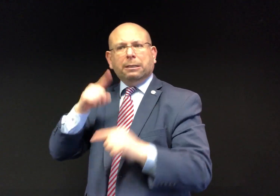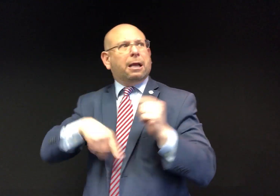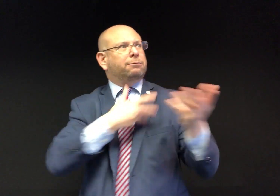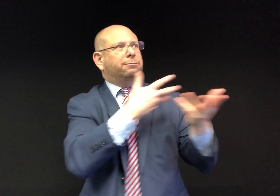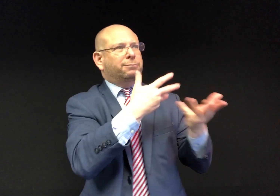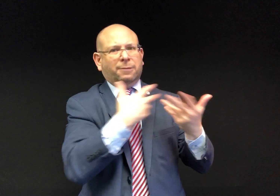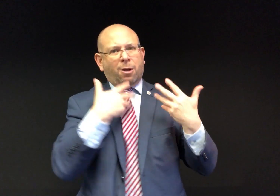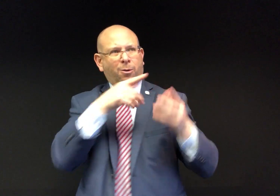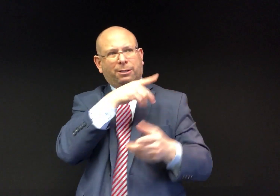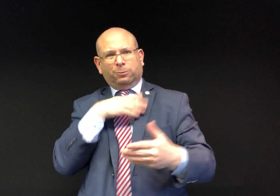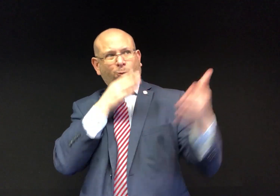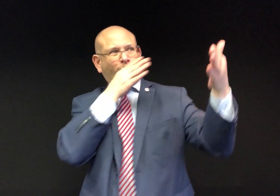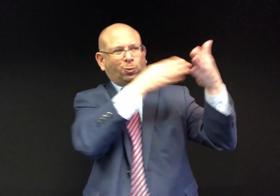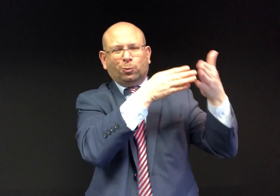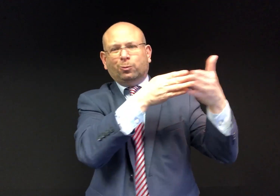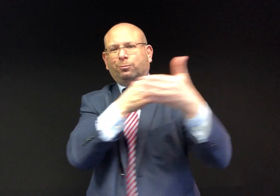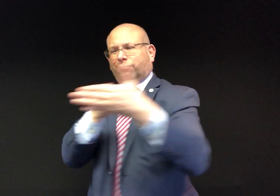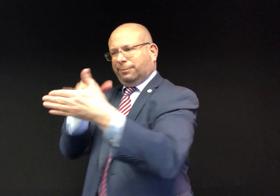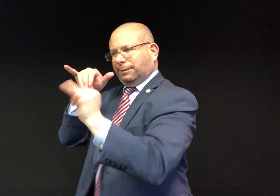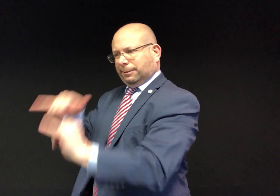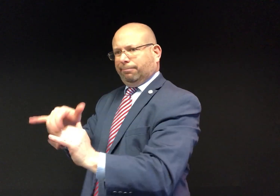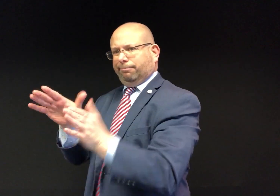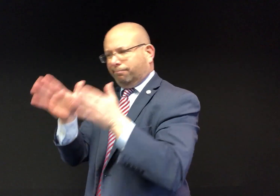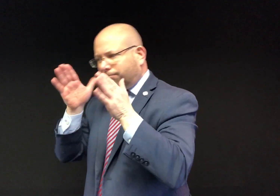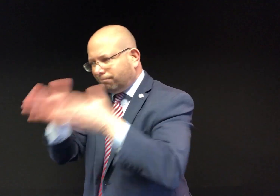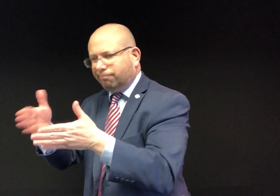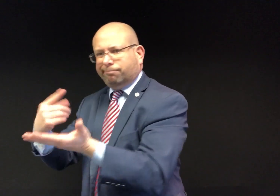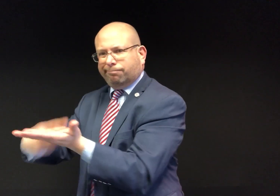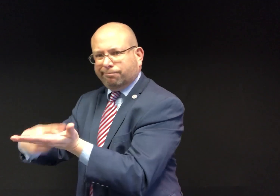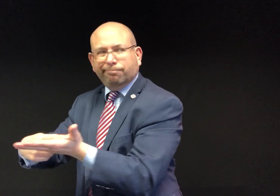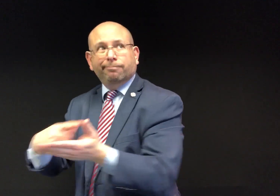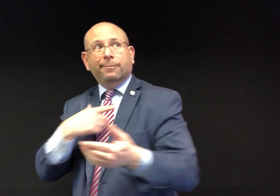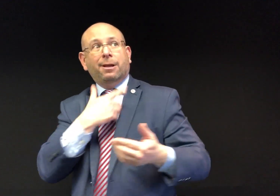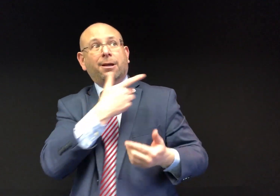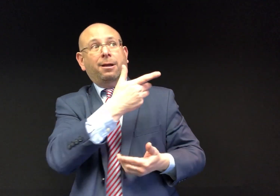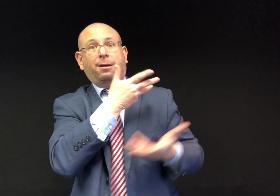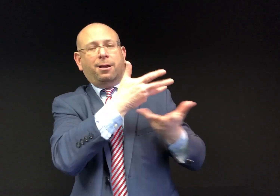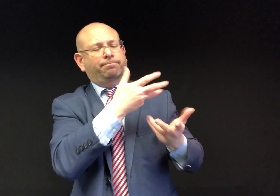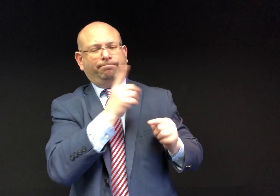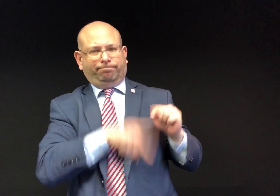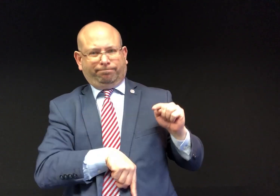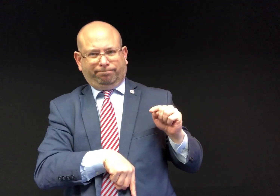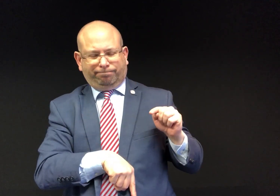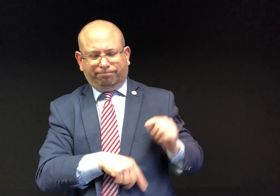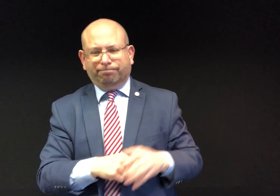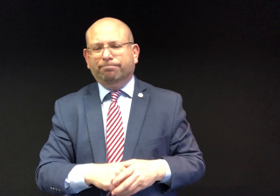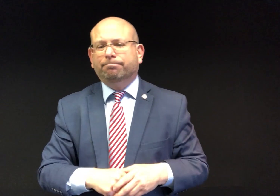we are not communicating directly with the White House on the issues related to the ASL interpreters at the White House.